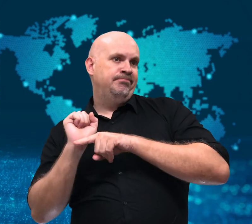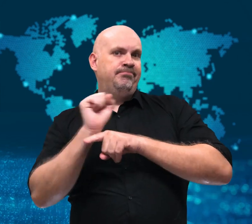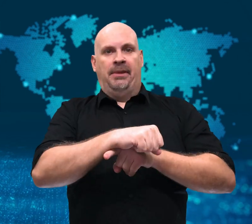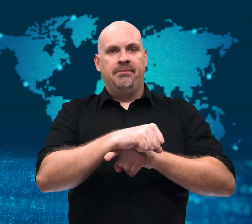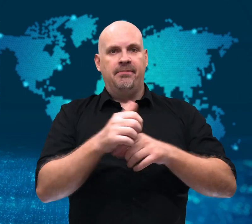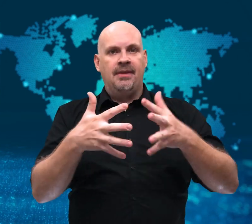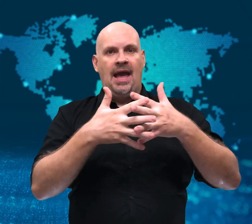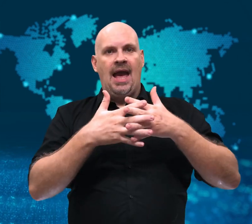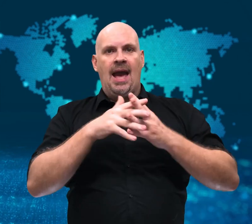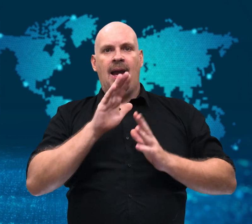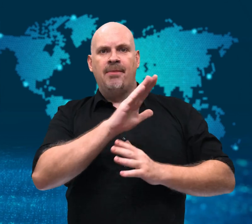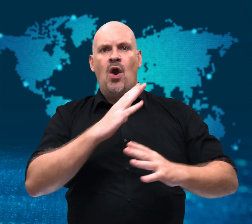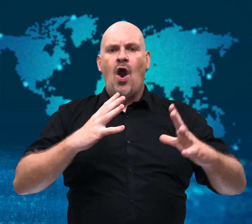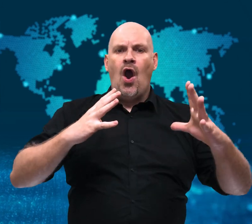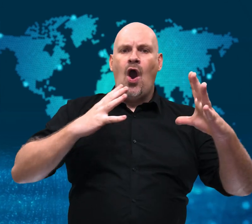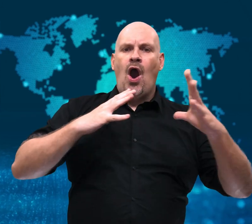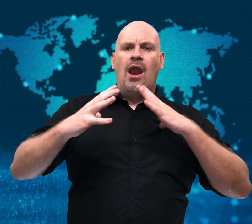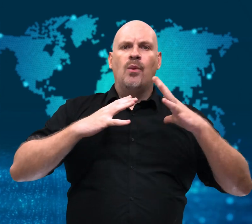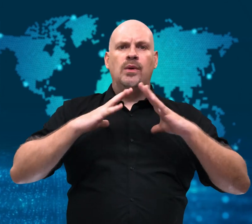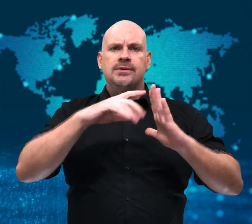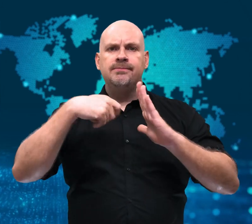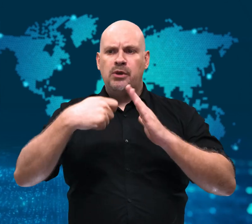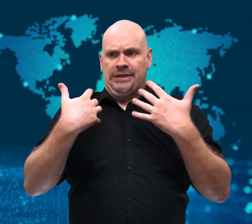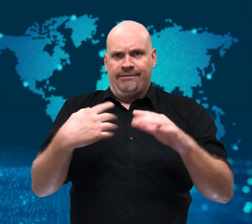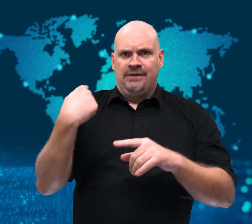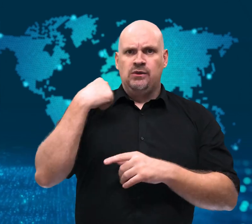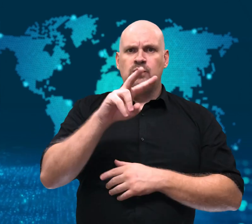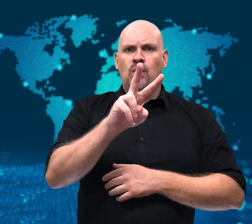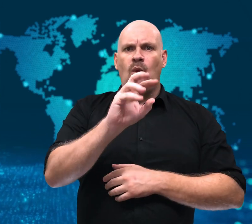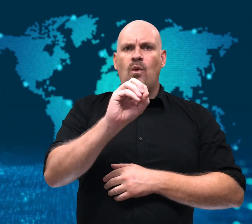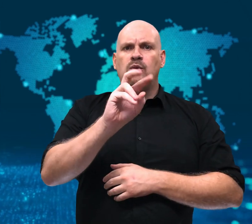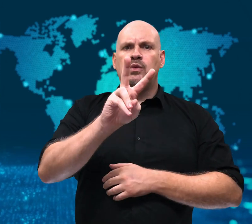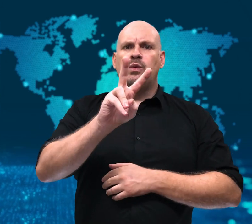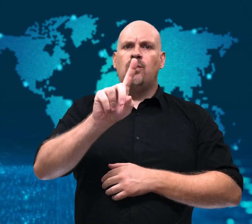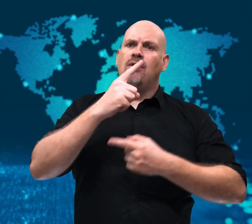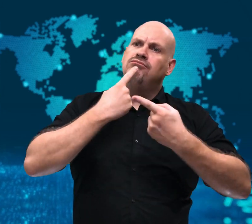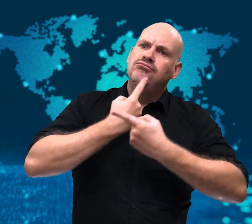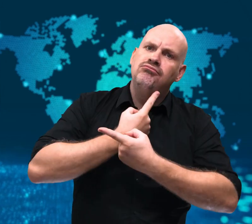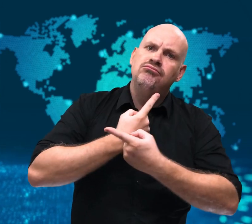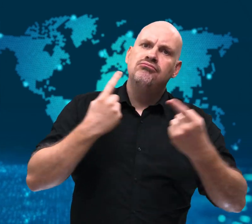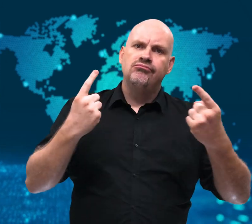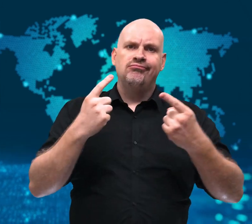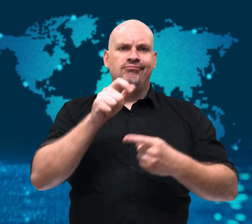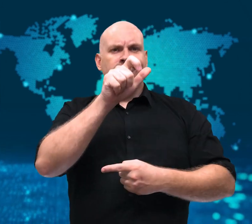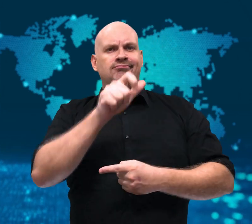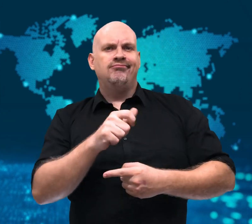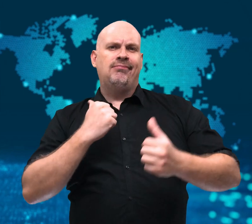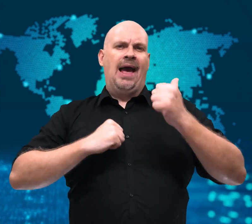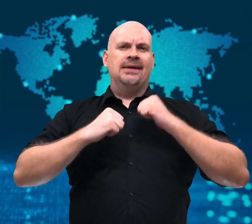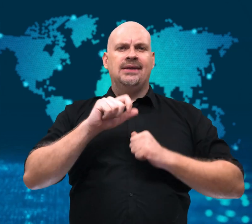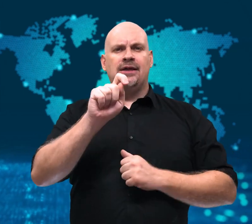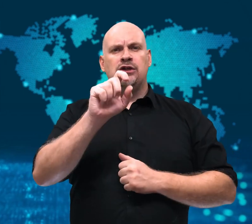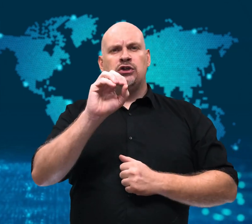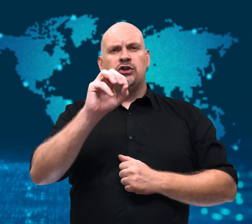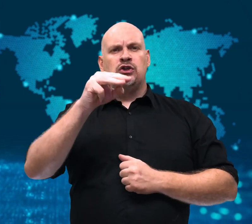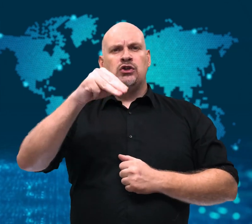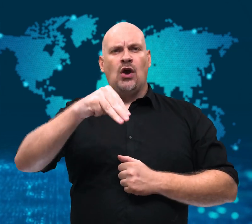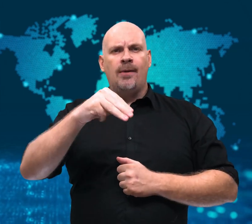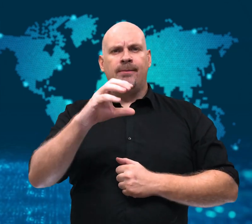the Russian crew will beat the Hollywood project that was